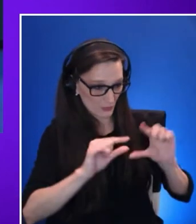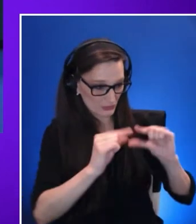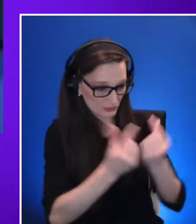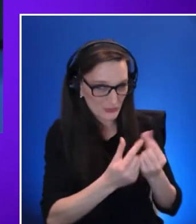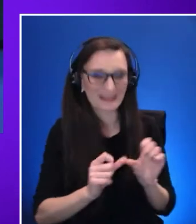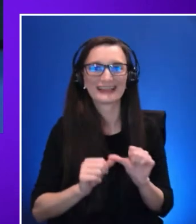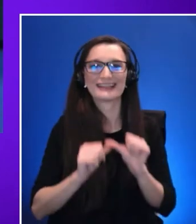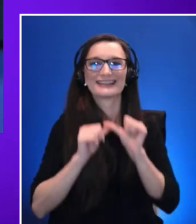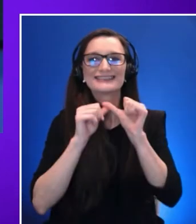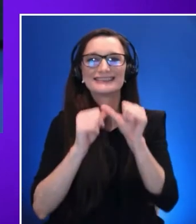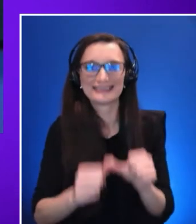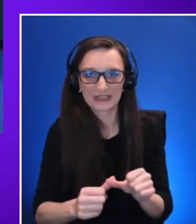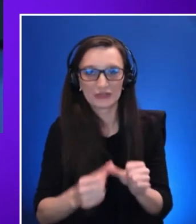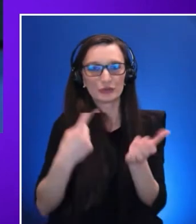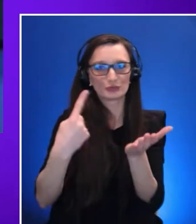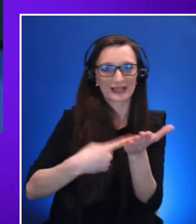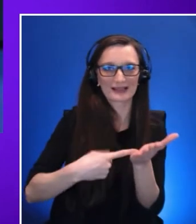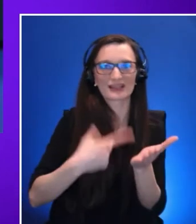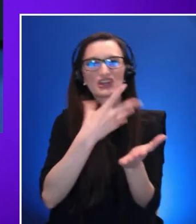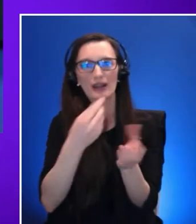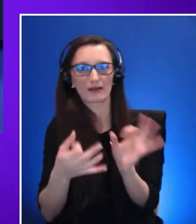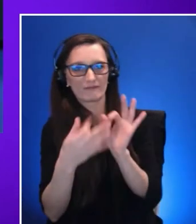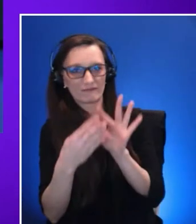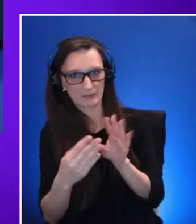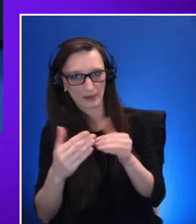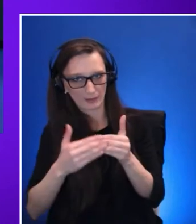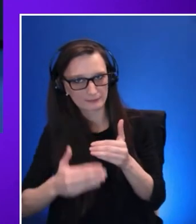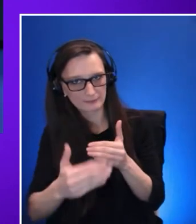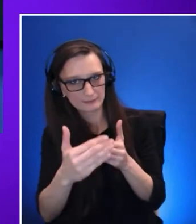So let's go to the next slide to tell you a little bit of more on where we are.